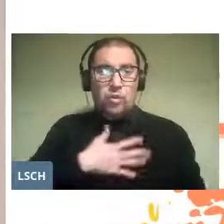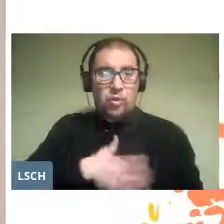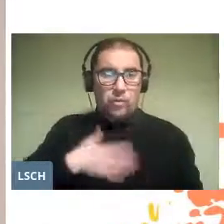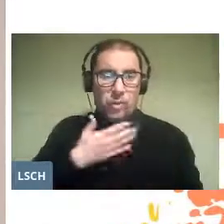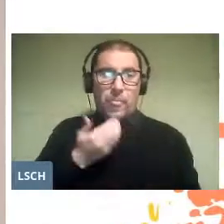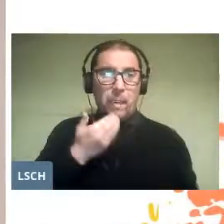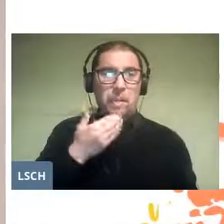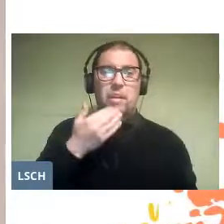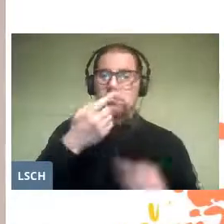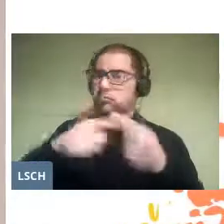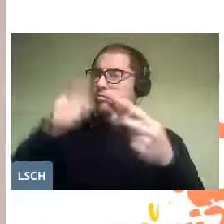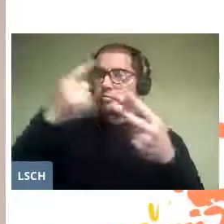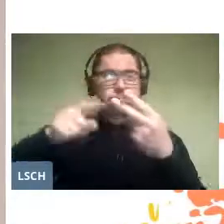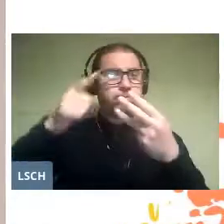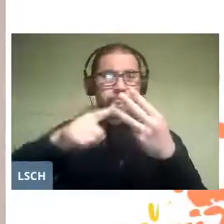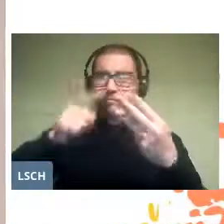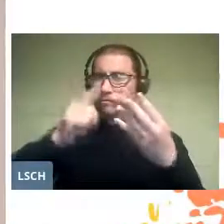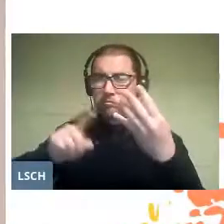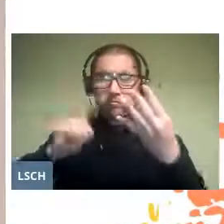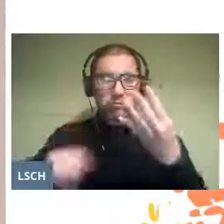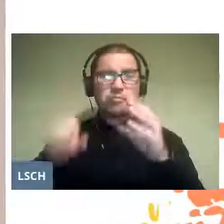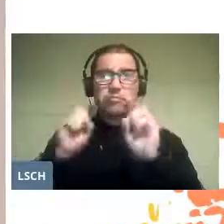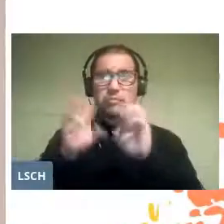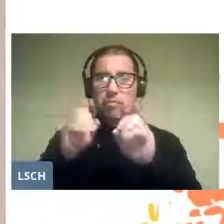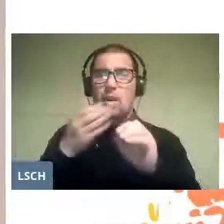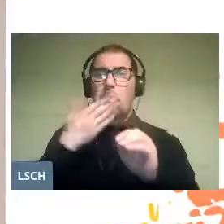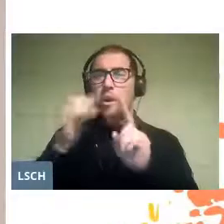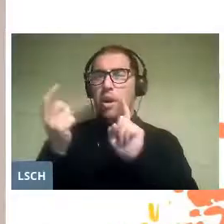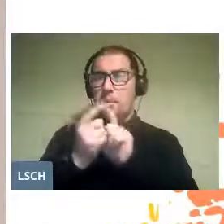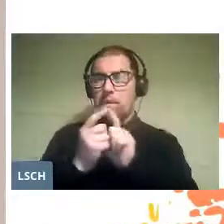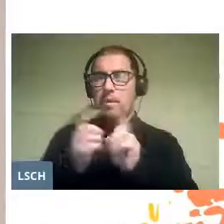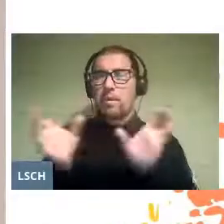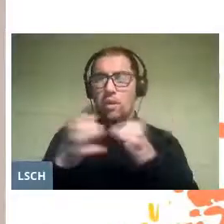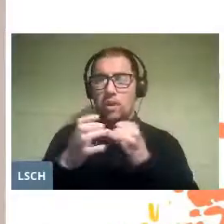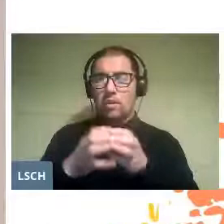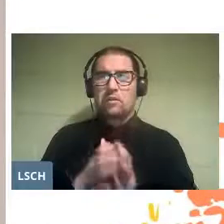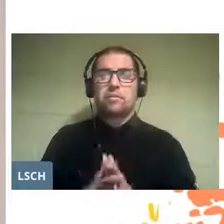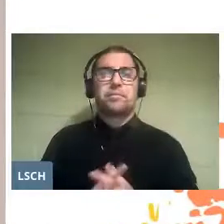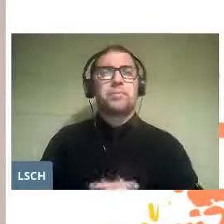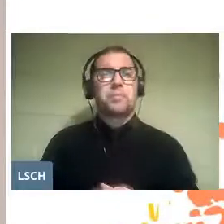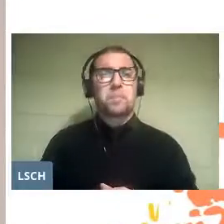and other forms of personal and collective improvement in the school.